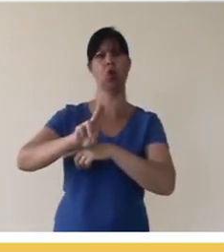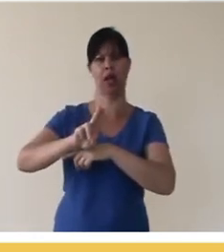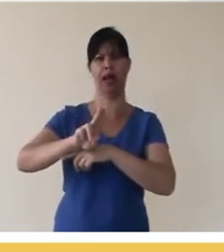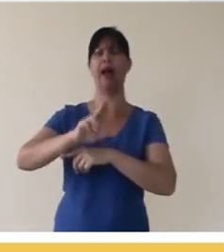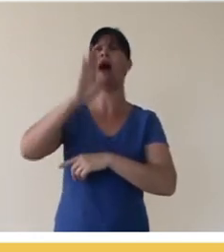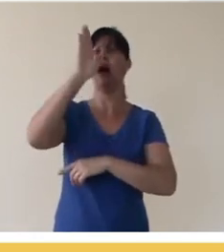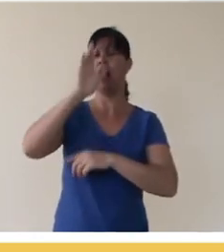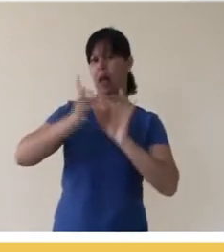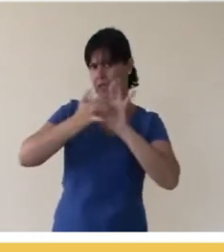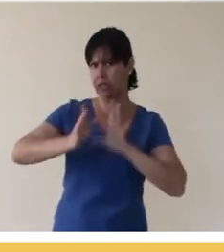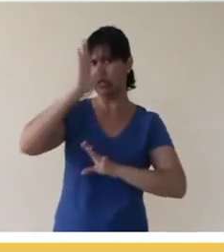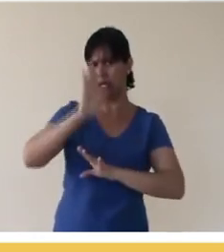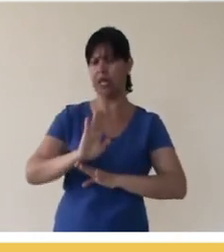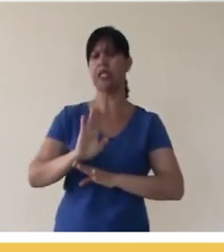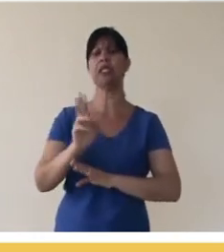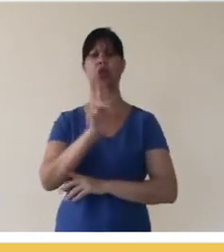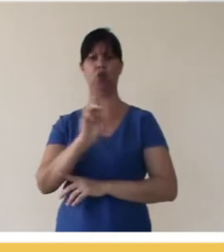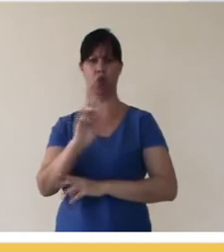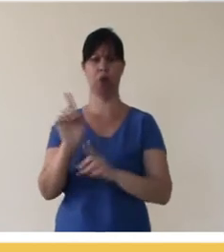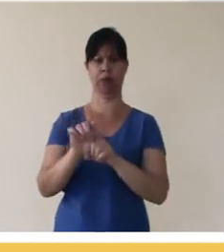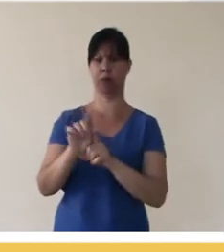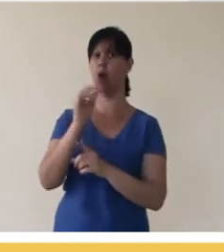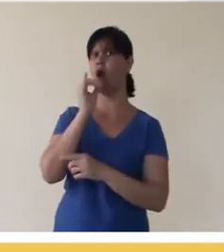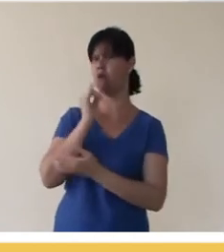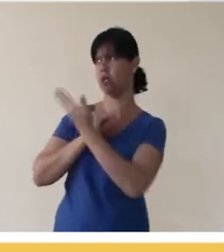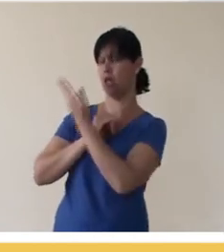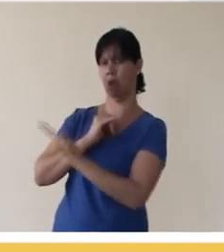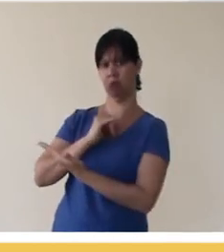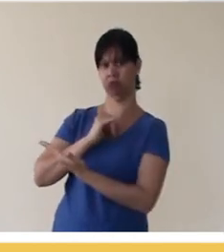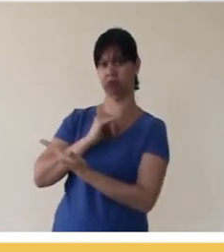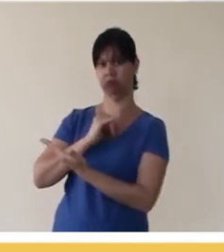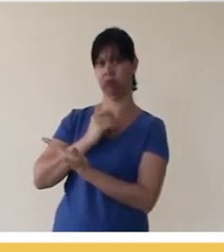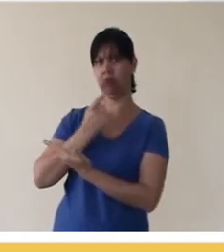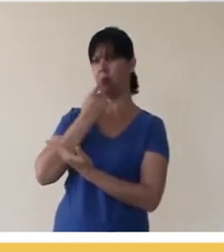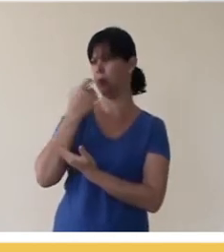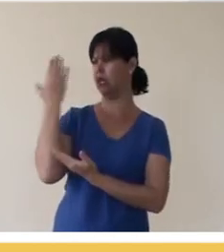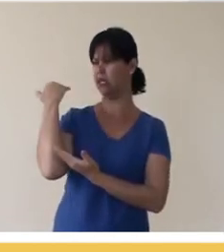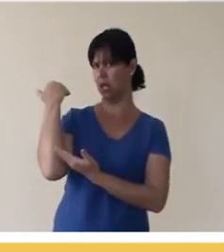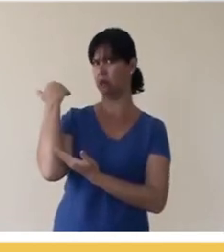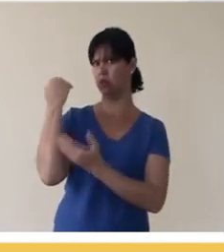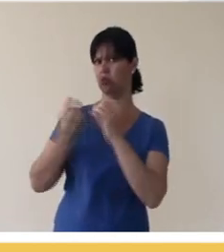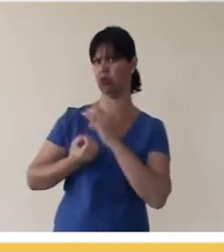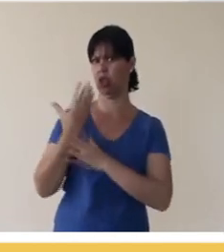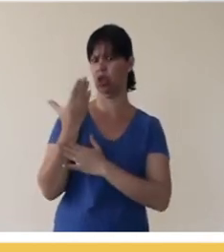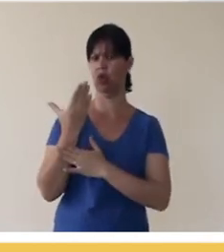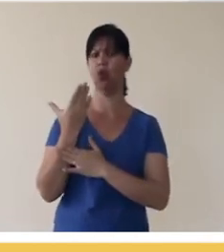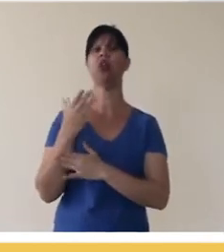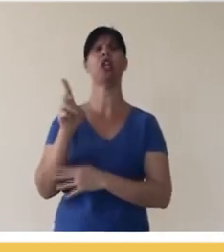and authorship. So I'm going to use an example here of a video that we created some time ago and you will see that we